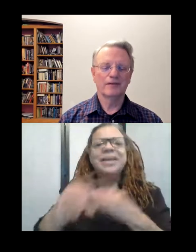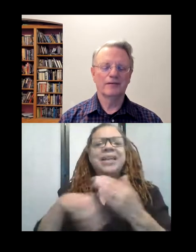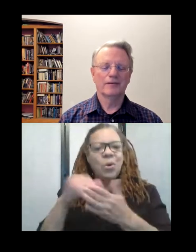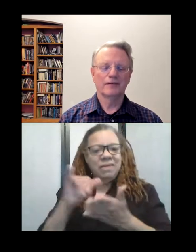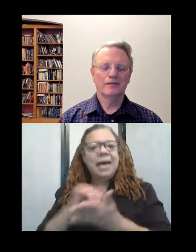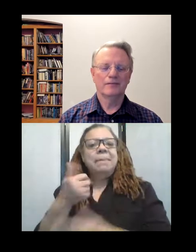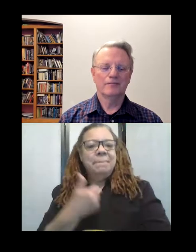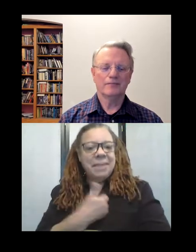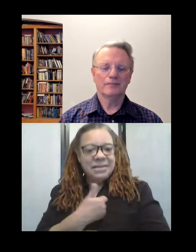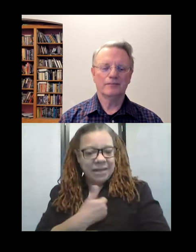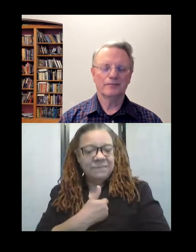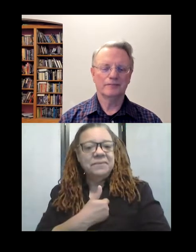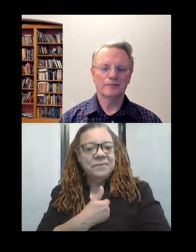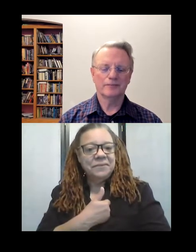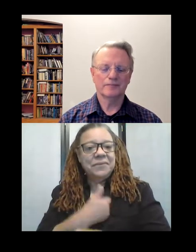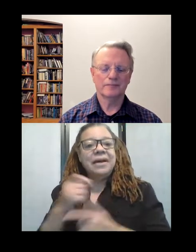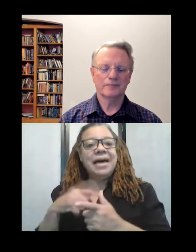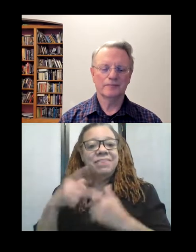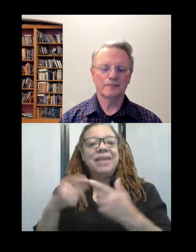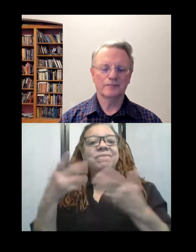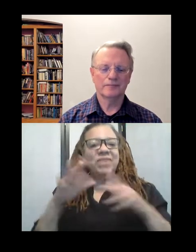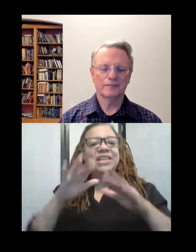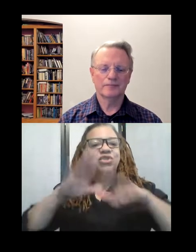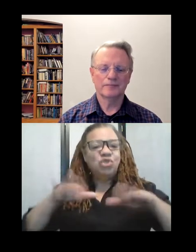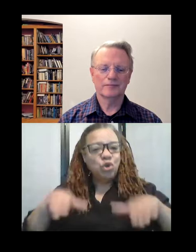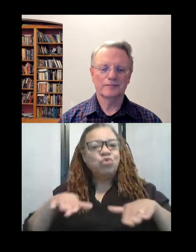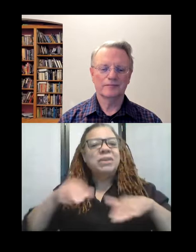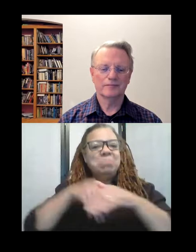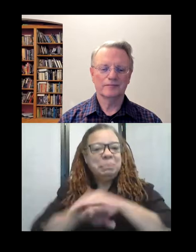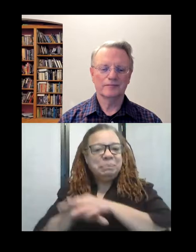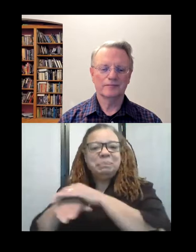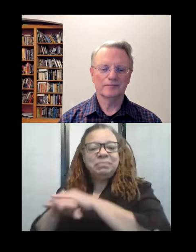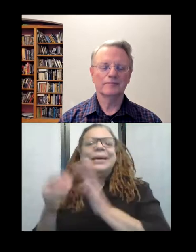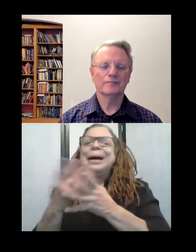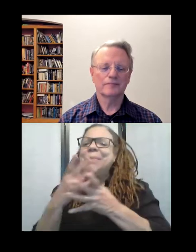you know, then when as I had children, I made a lot of Halloween costumes!